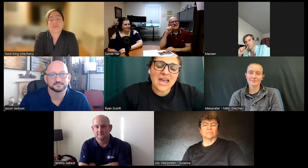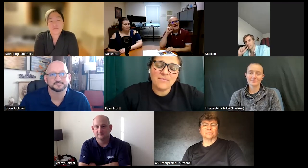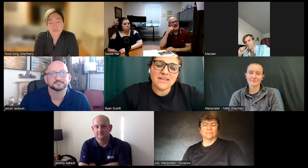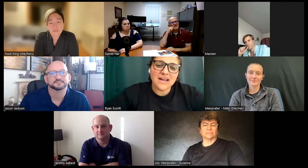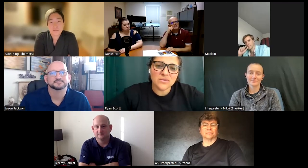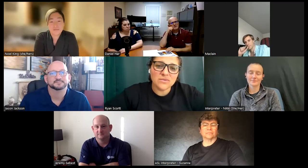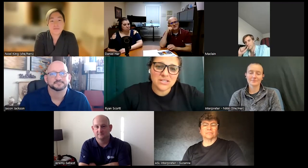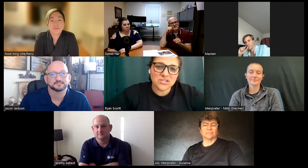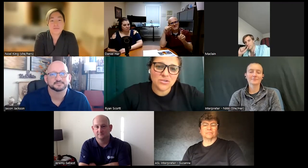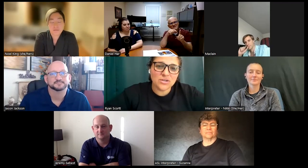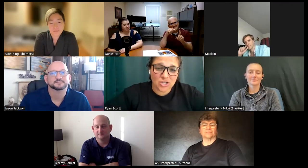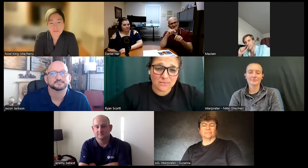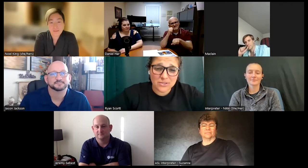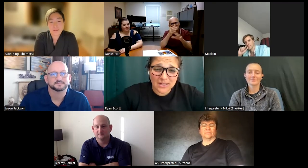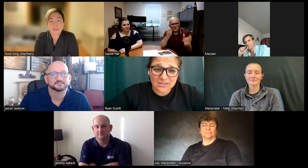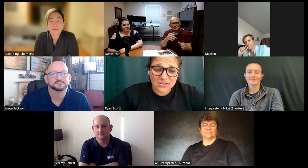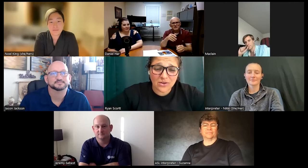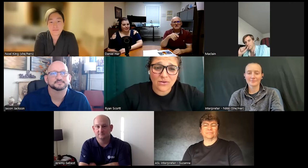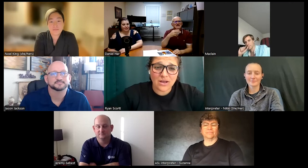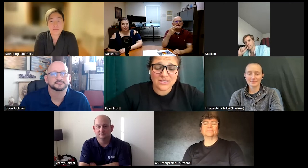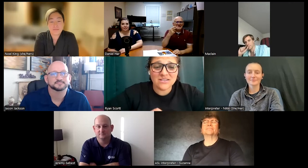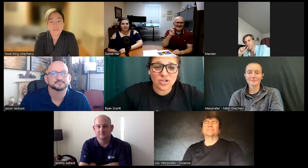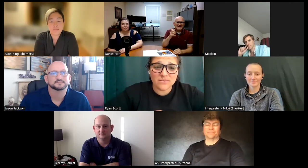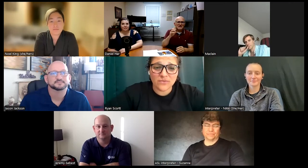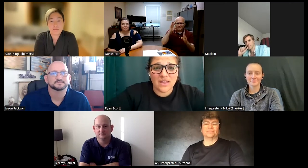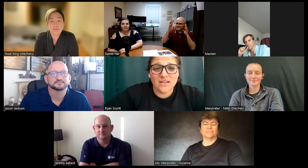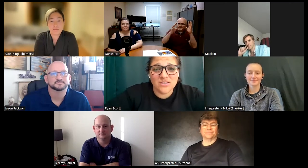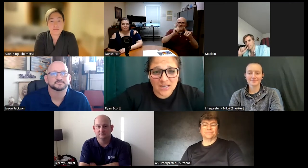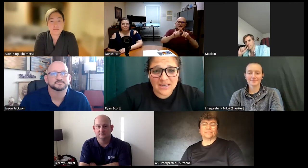and my last one would be Stuart jobs you guys know uh Steve Jobs for that created